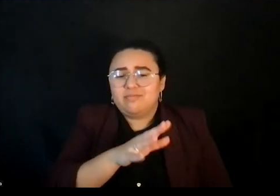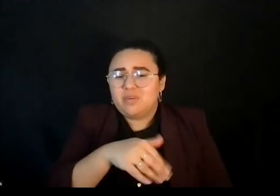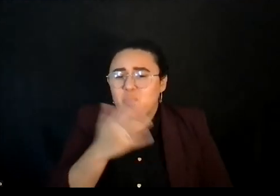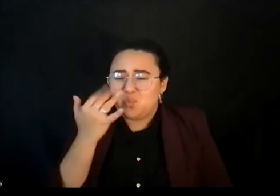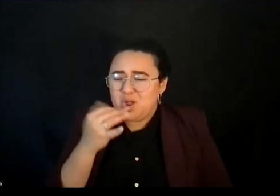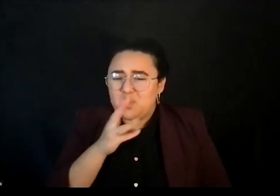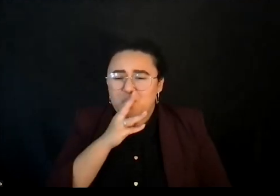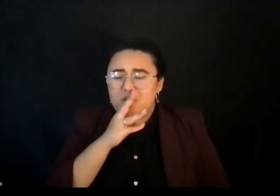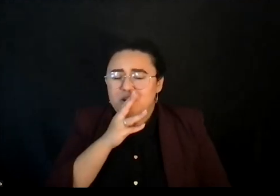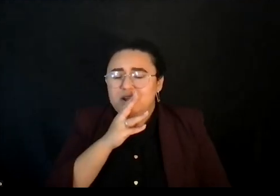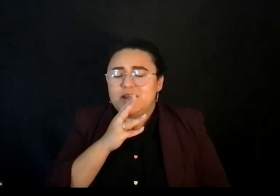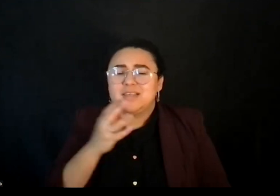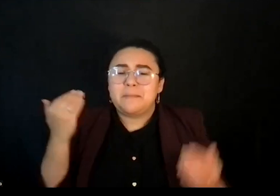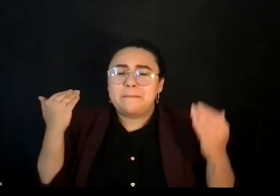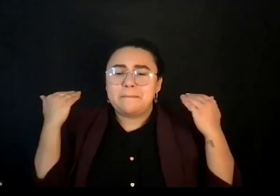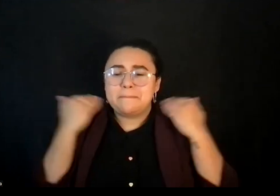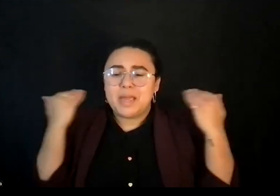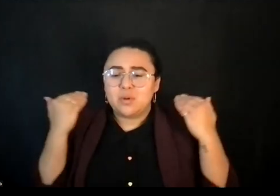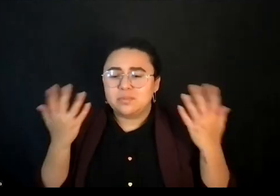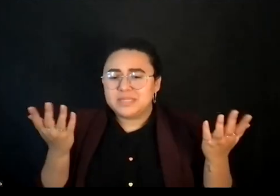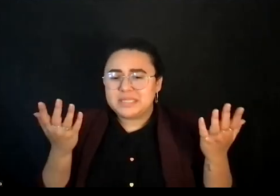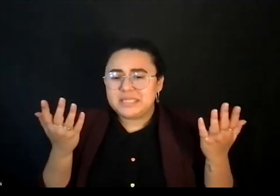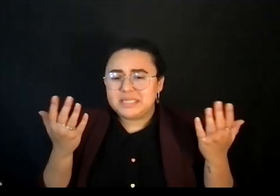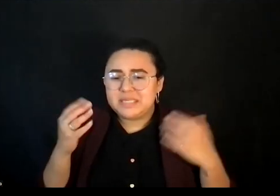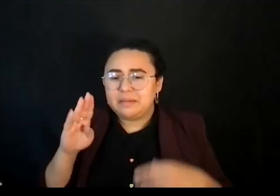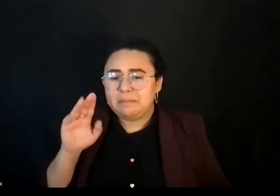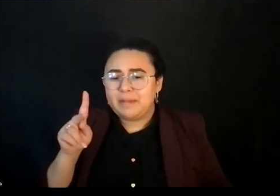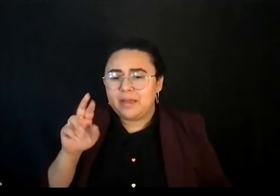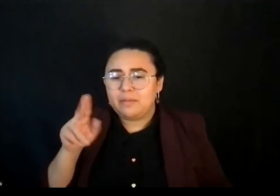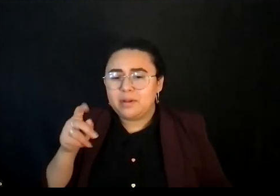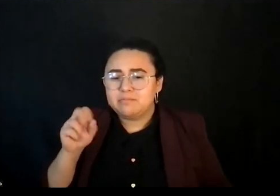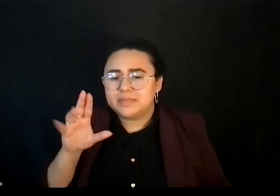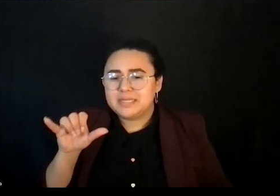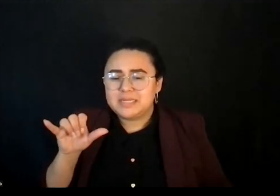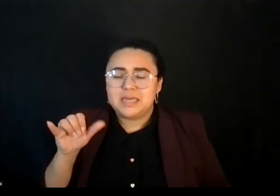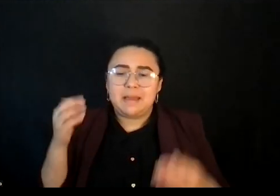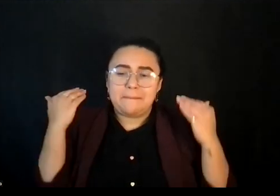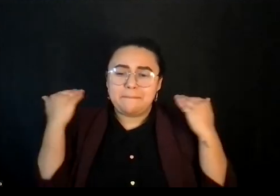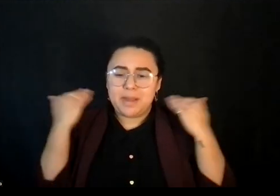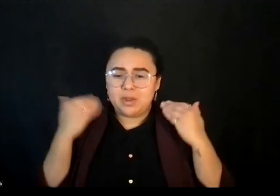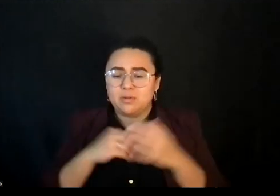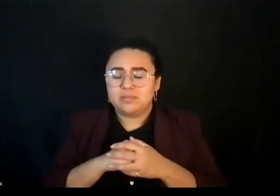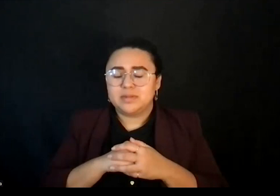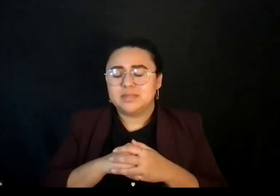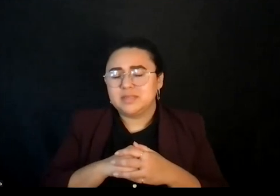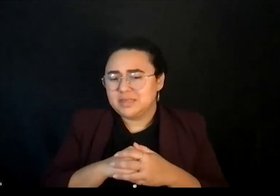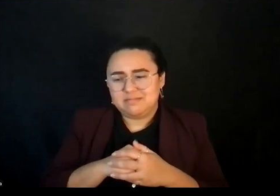This is about bankruptcy. And now we're there working closely with people like Moses and Princella on those issues.